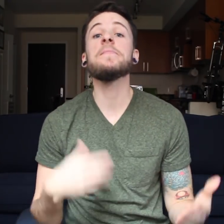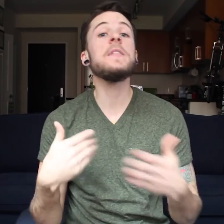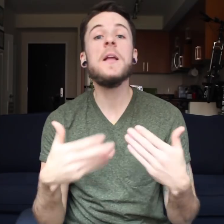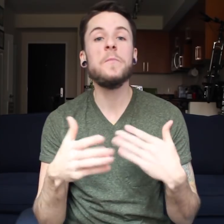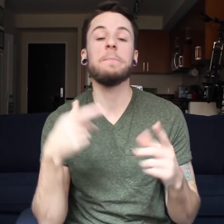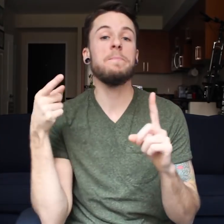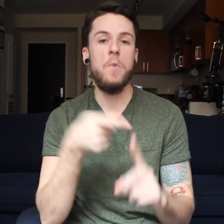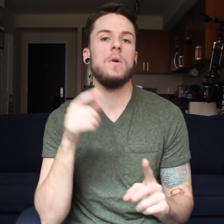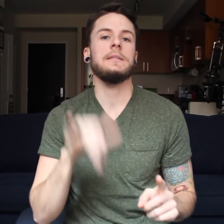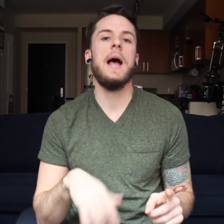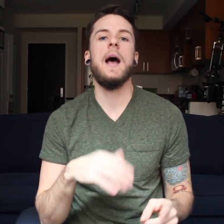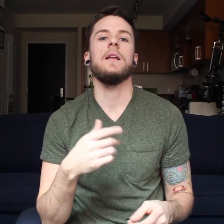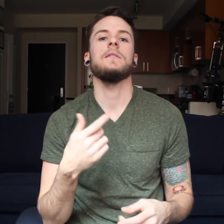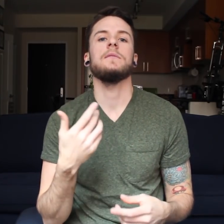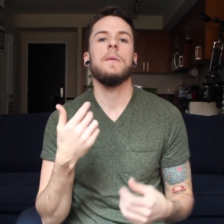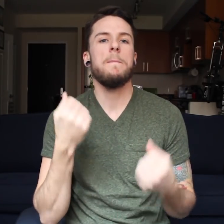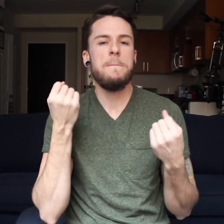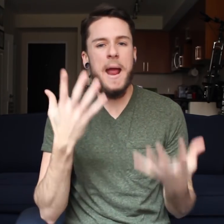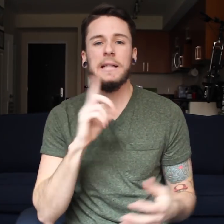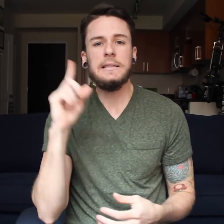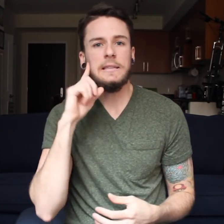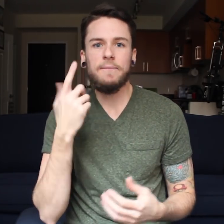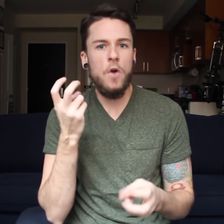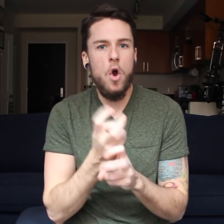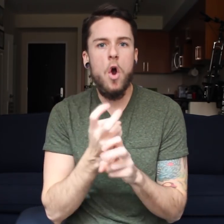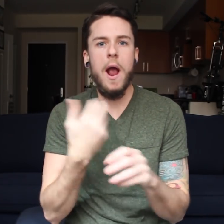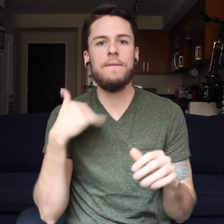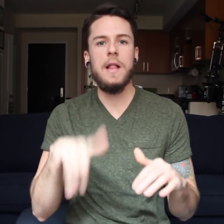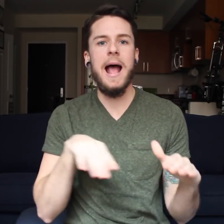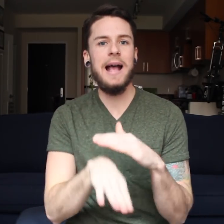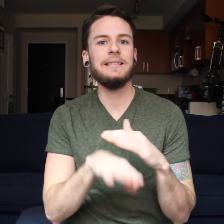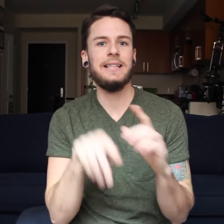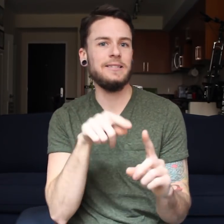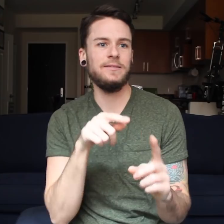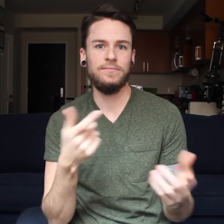Anyway, the point is that many deaf people find it difficult to have that access,